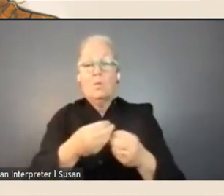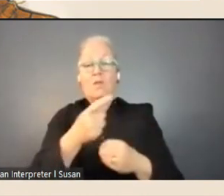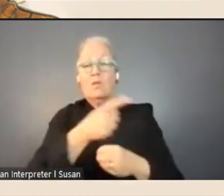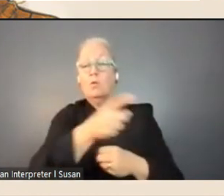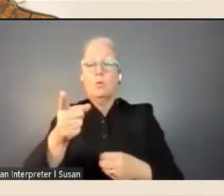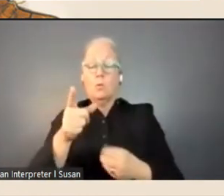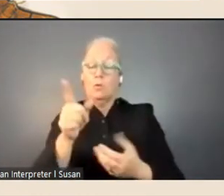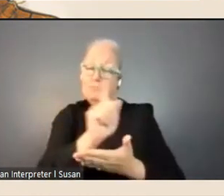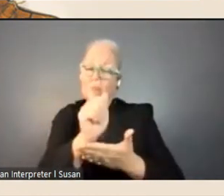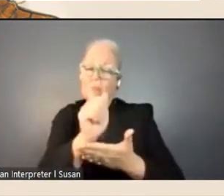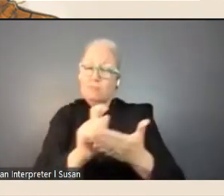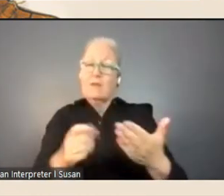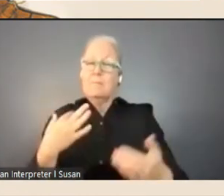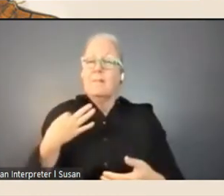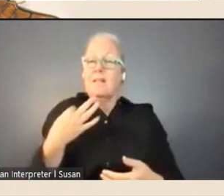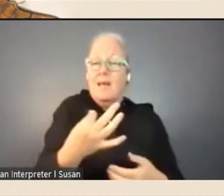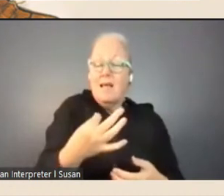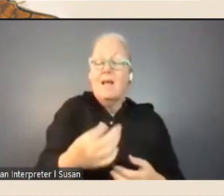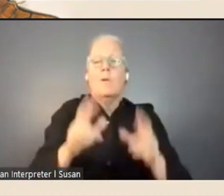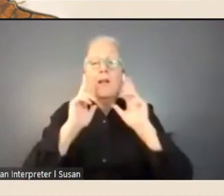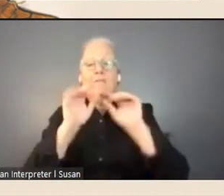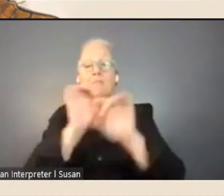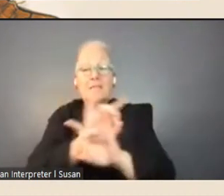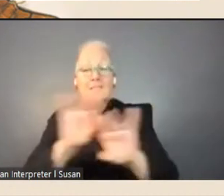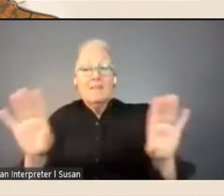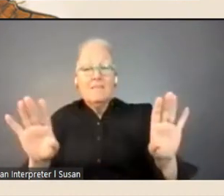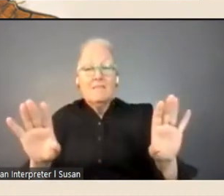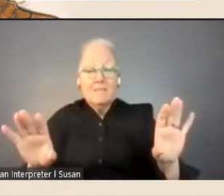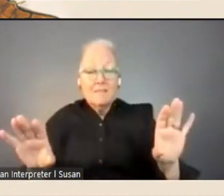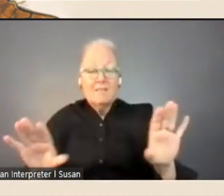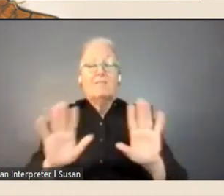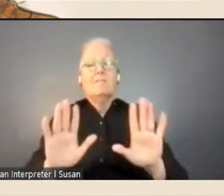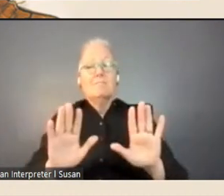Take care of yourselves and those around you in these challenging times.